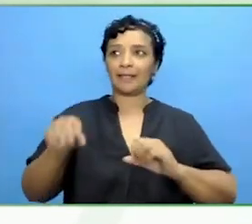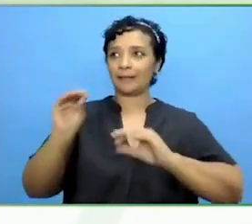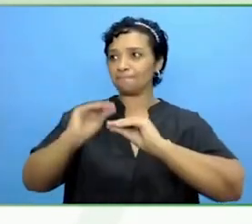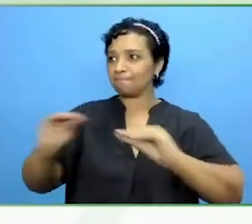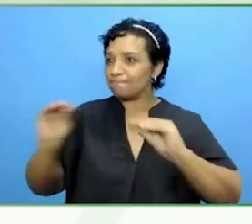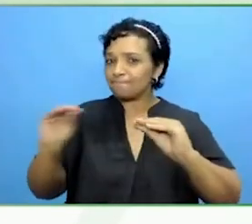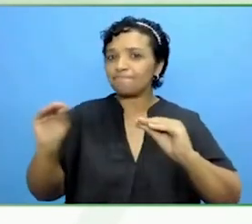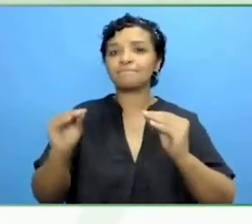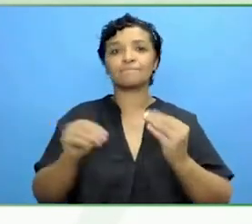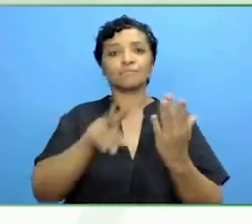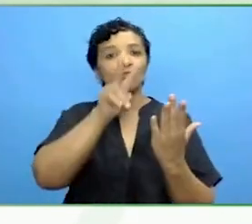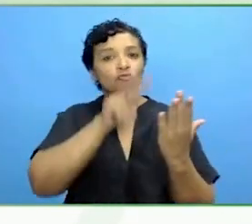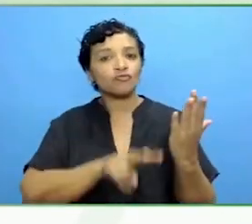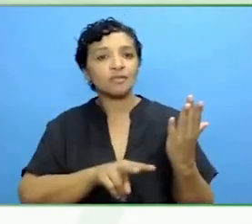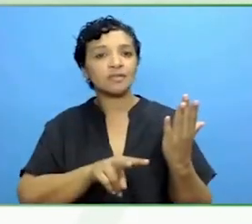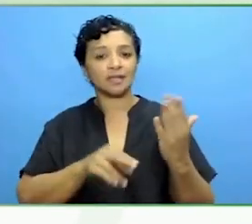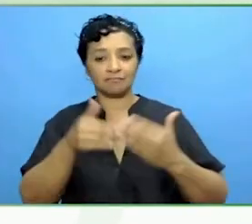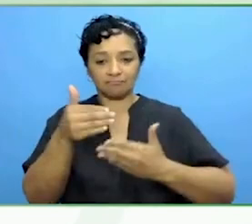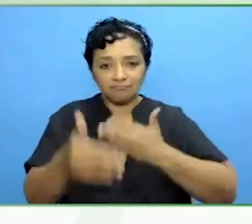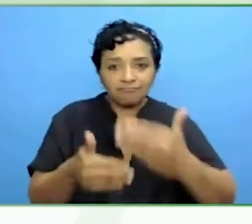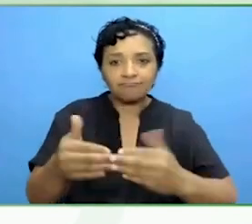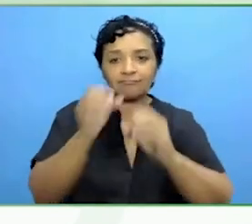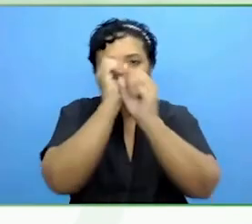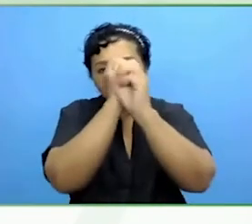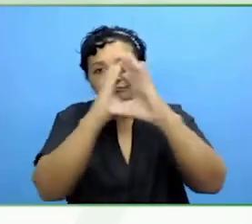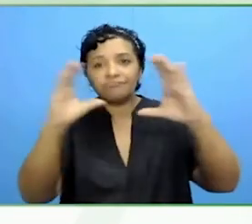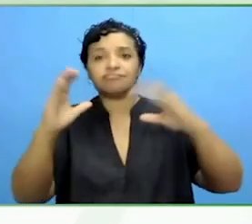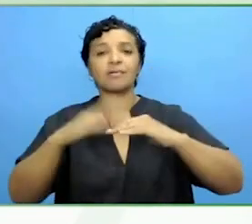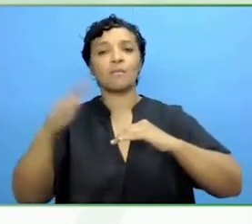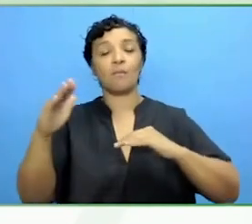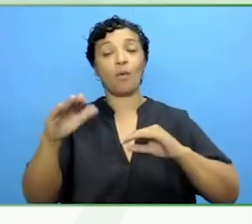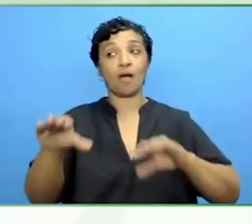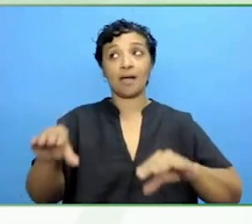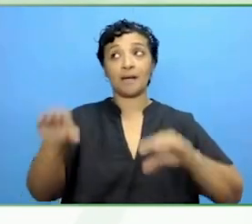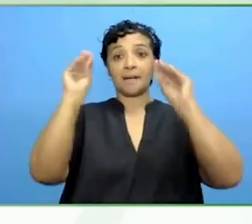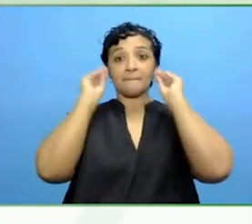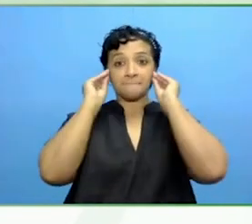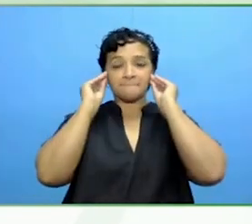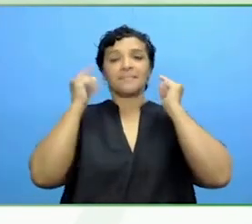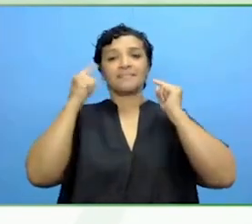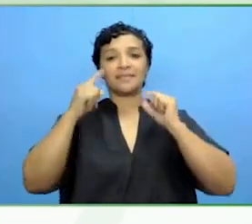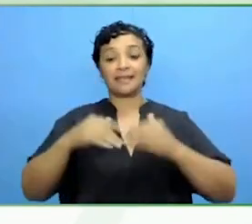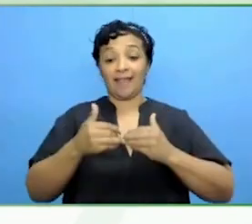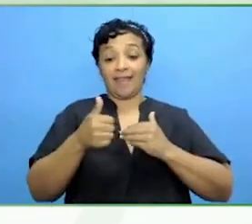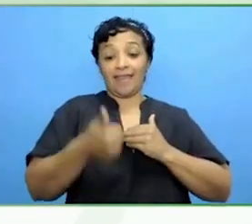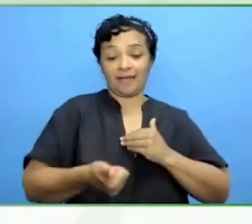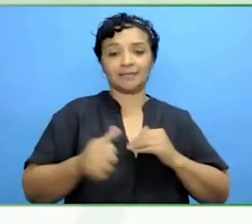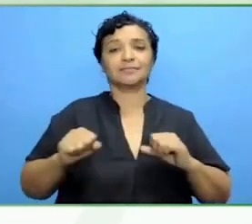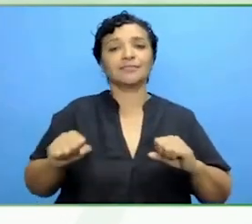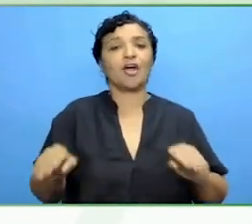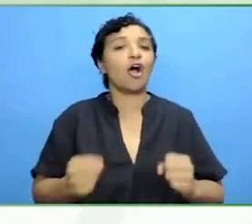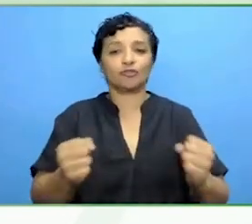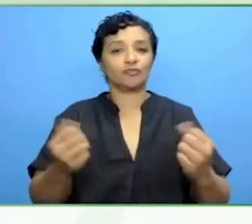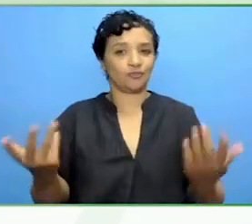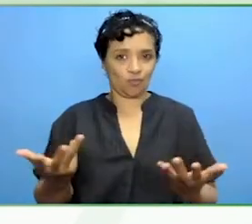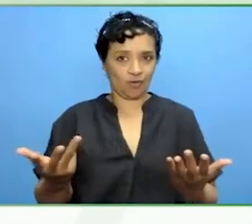Whatever they take from the room, we continue to see the ripple